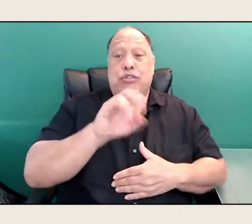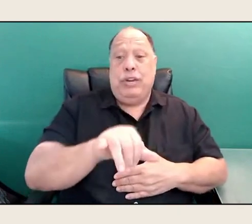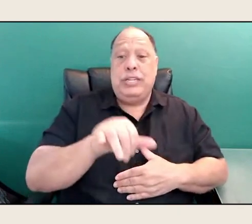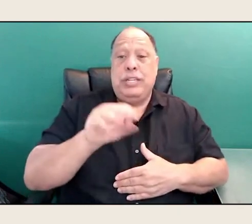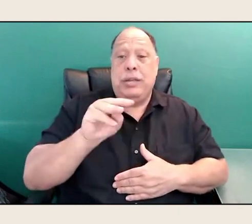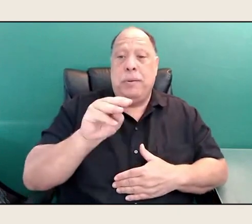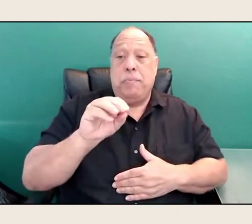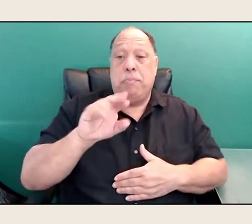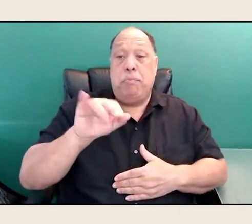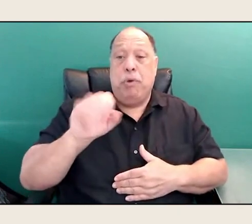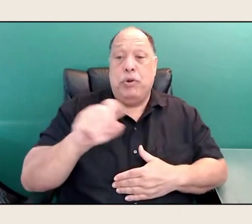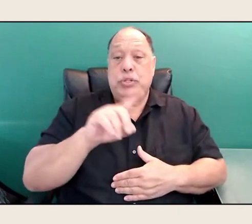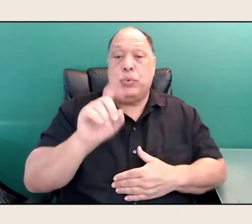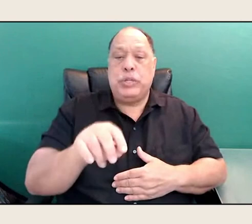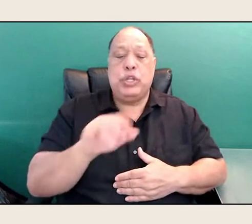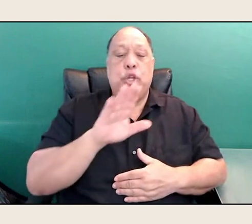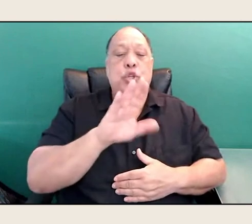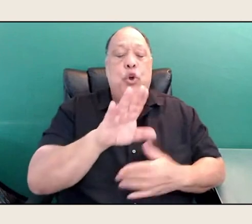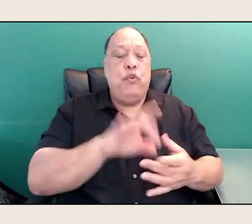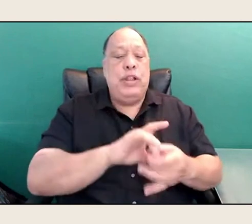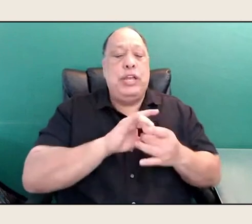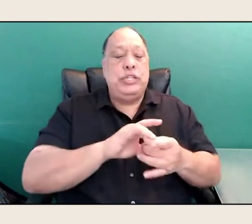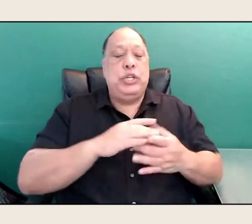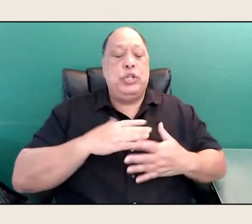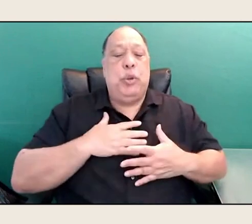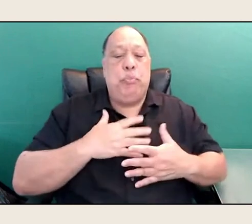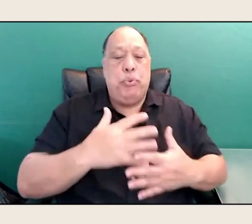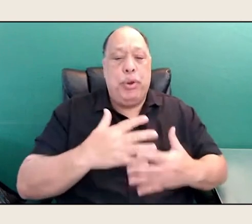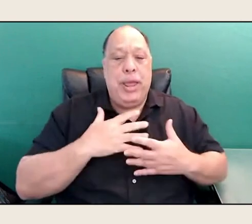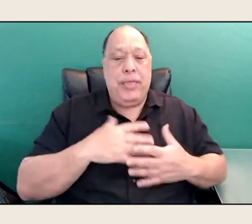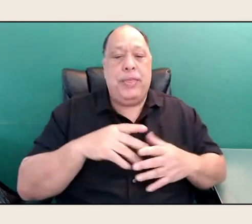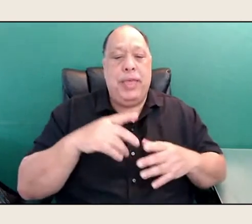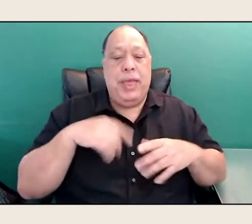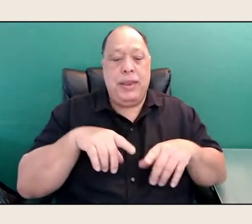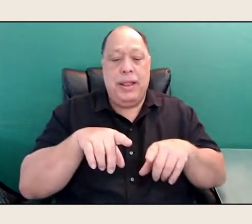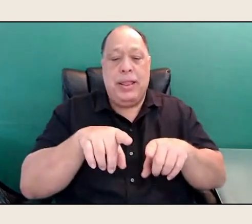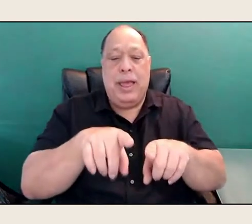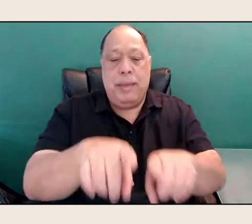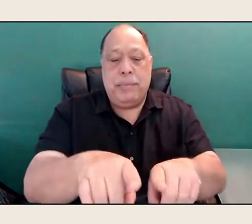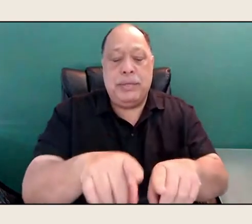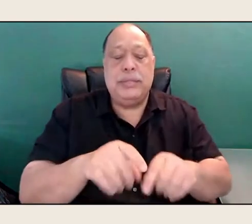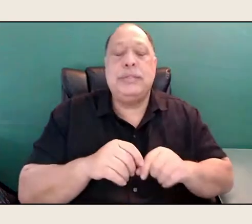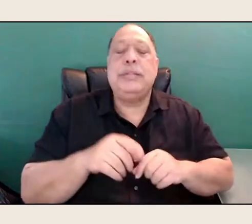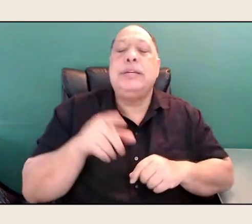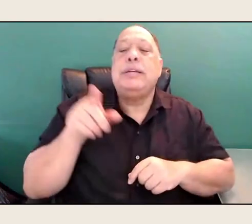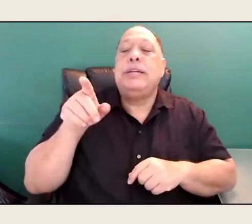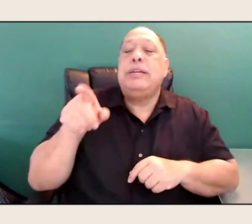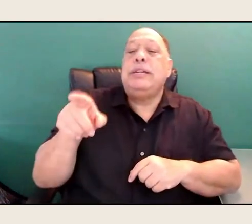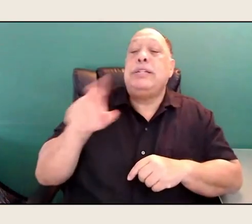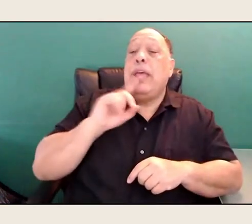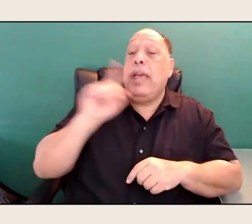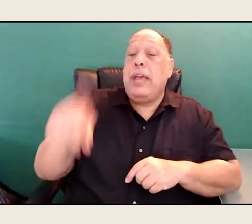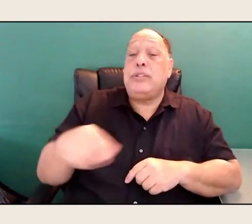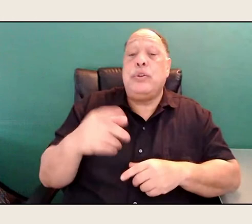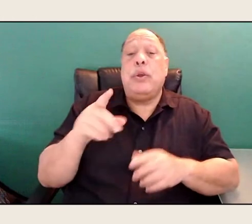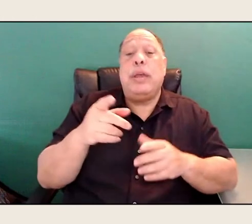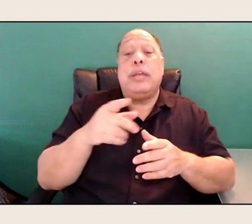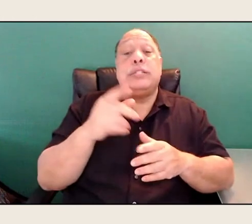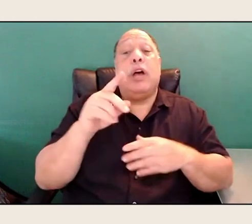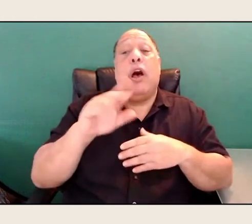Your relationship to breath and the line. It's all about rhythm. You ask any band, you ask any poet.